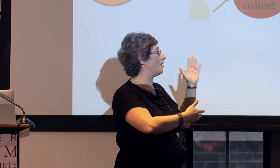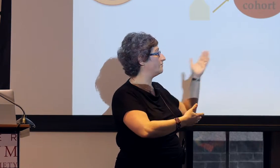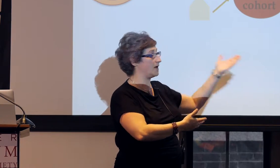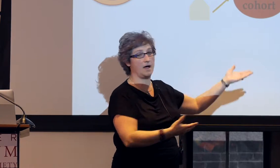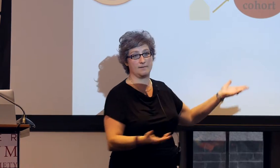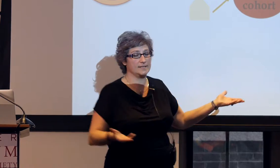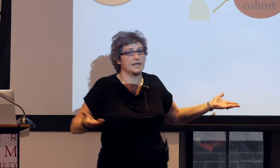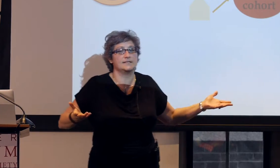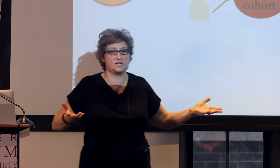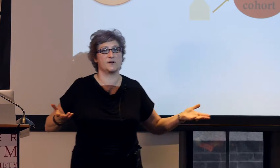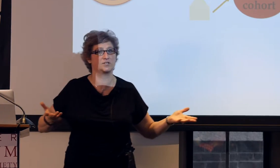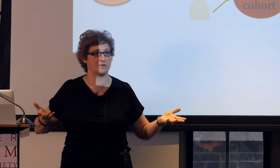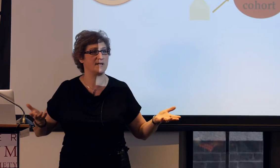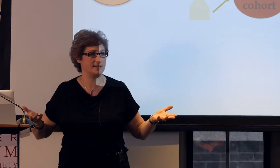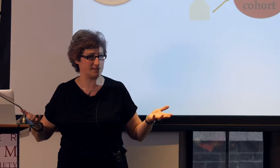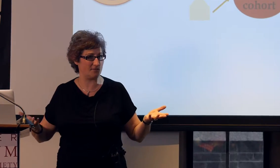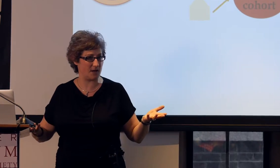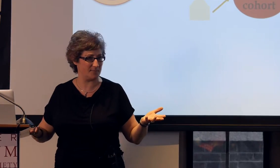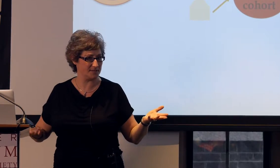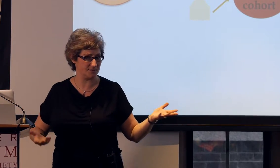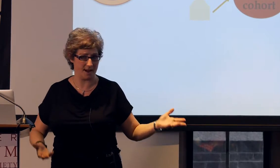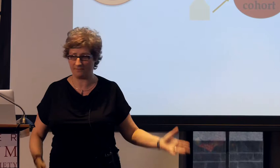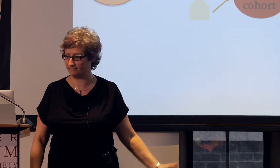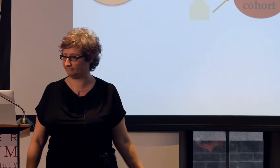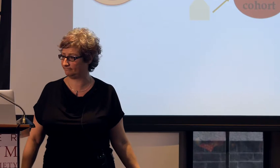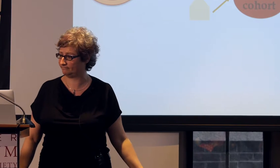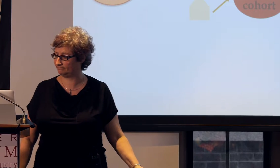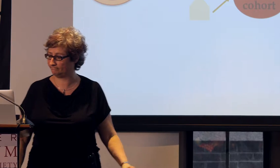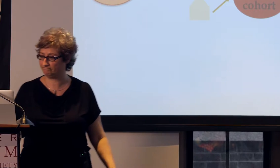it's continuing to repeat itself up until now.